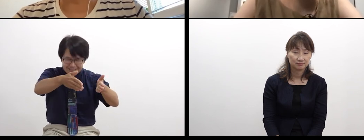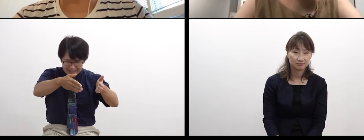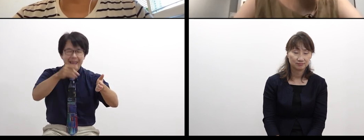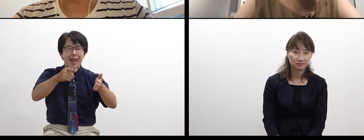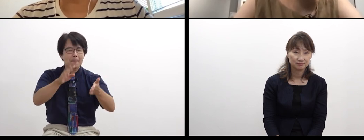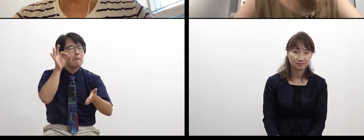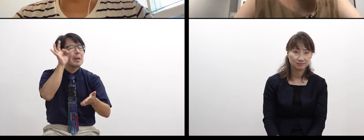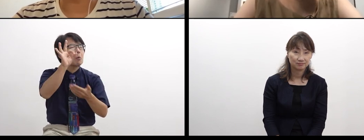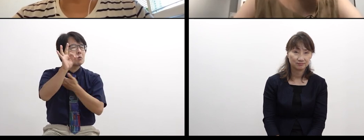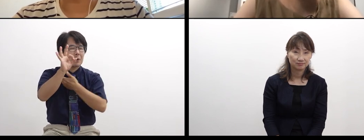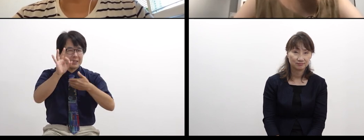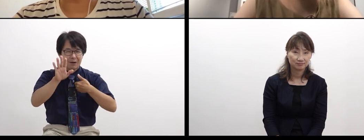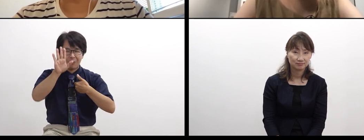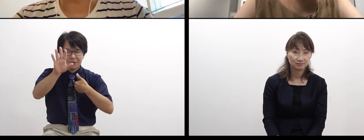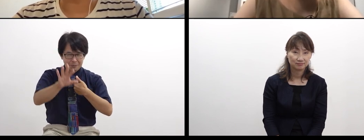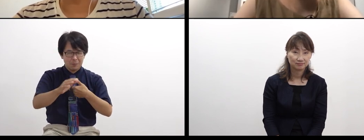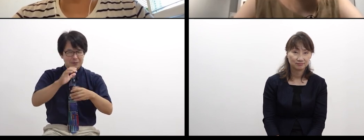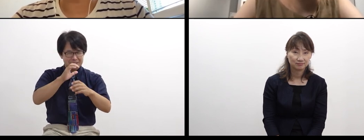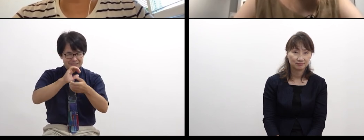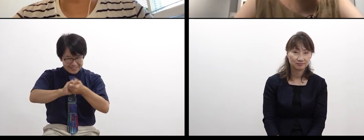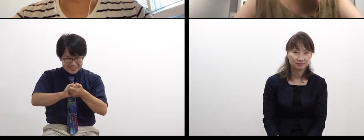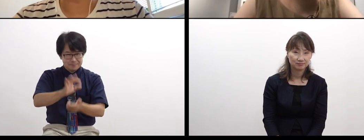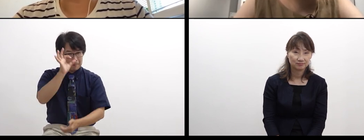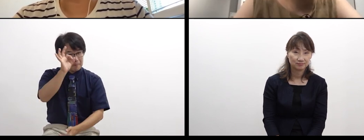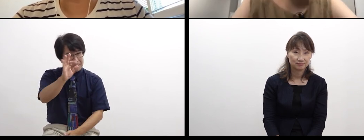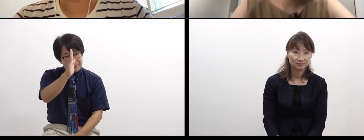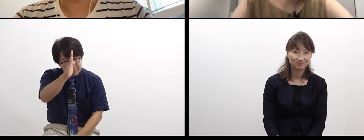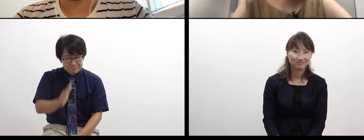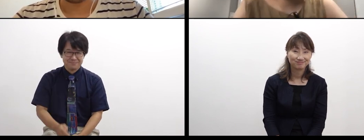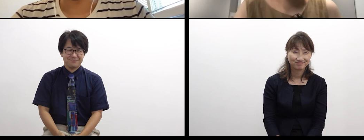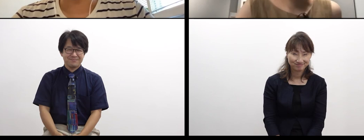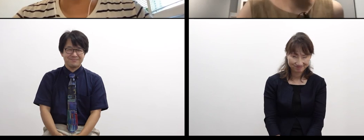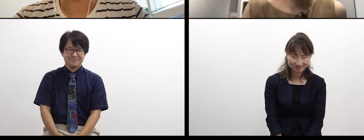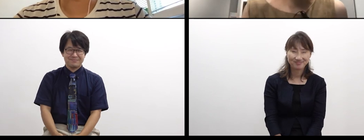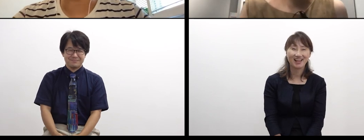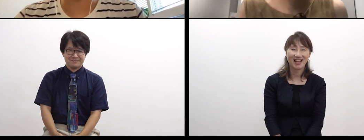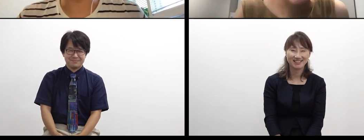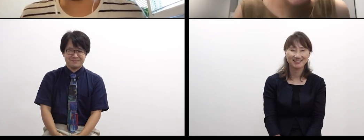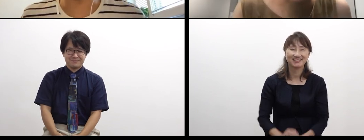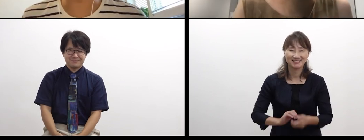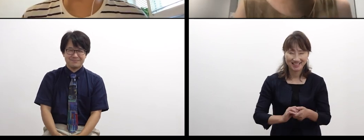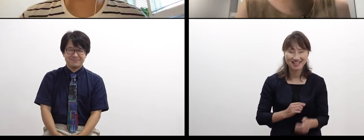I hope you come and see that. WADA: I would love to. OGAWA: Yes.